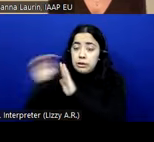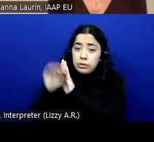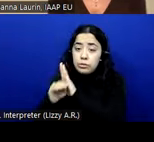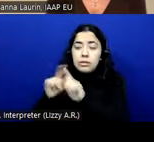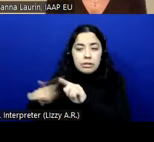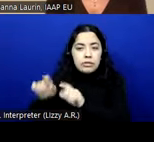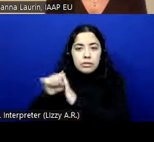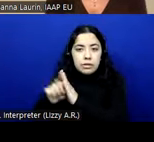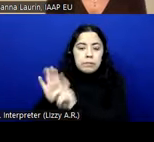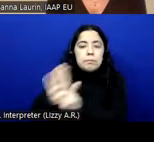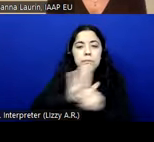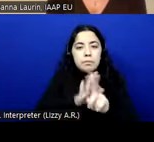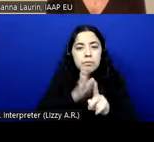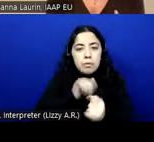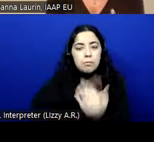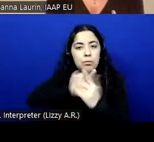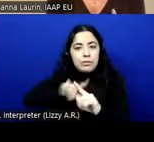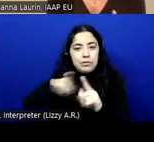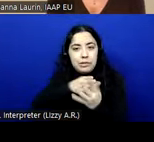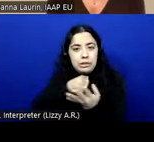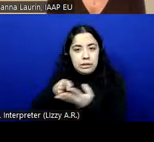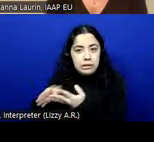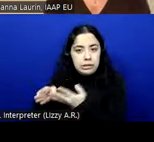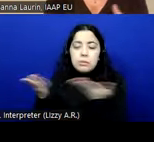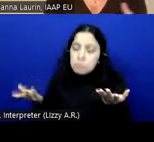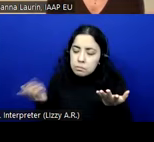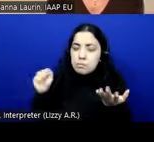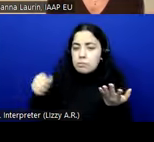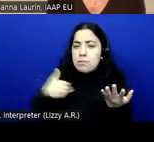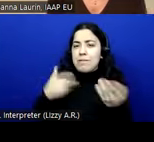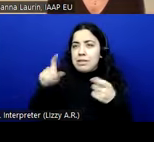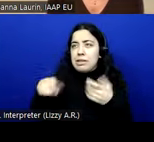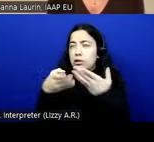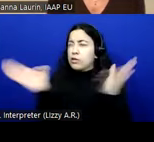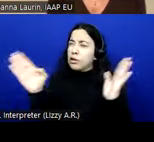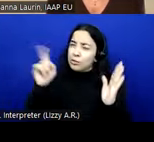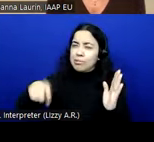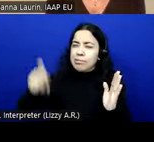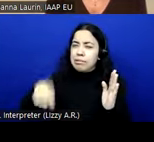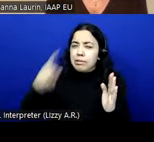in different ways. Definitely, I think there is a need, general need for a shakeup of the